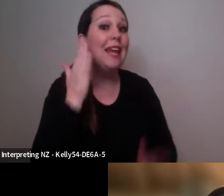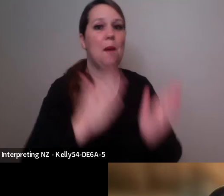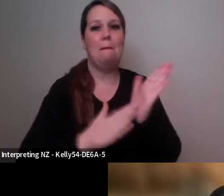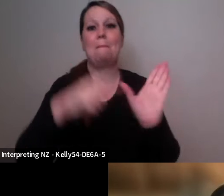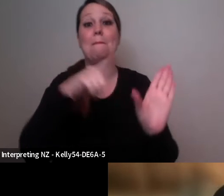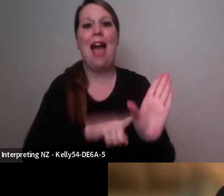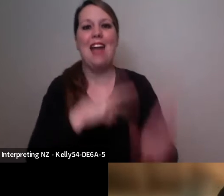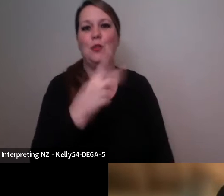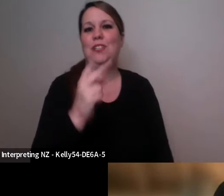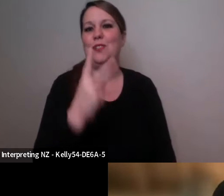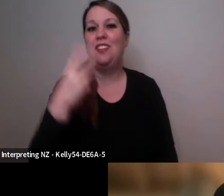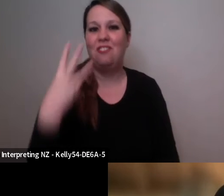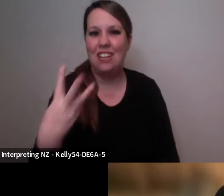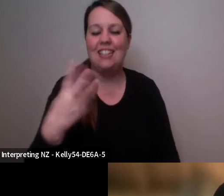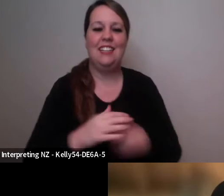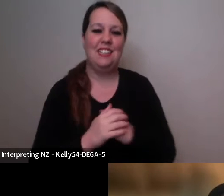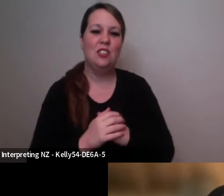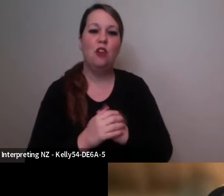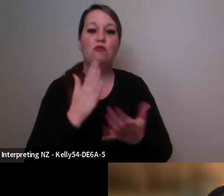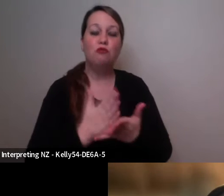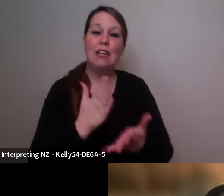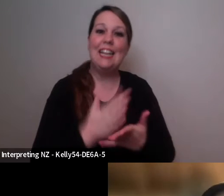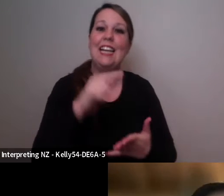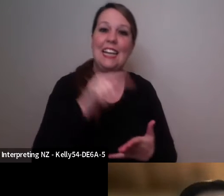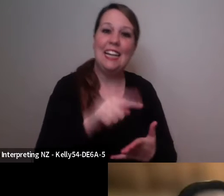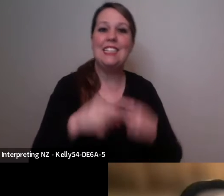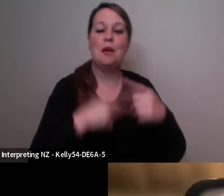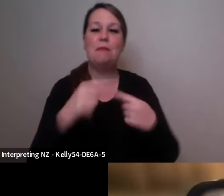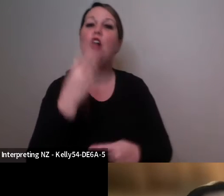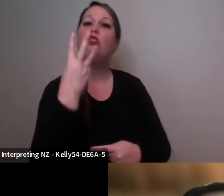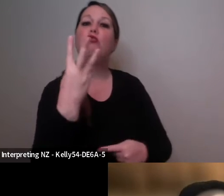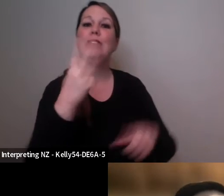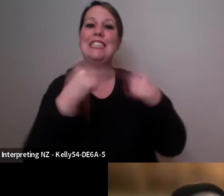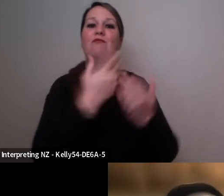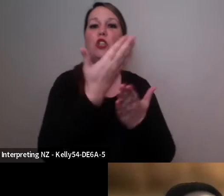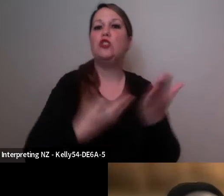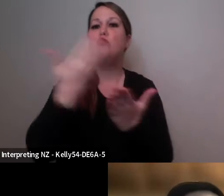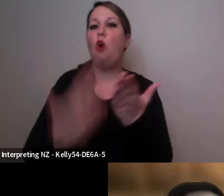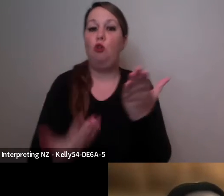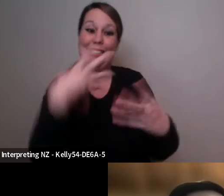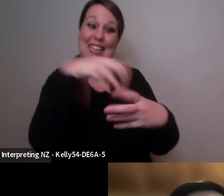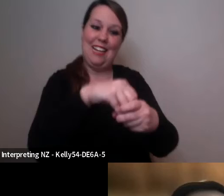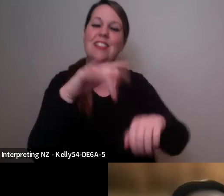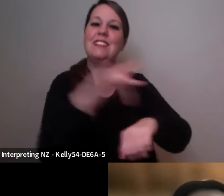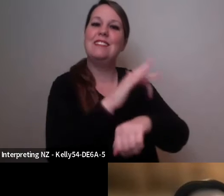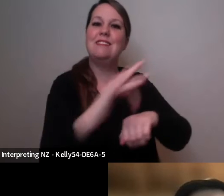work is looking at three of Aesop's fables so three stories that entwine, looking at The